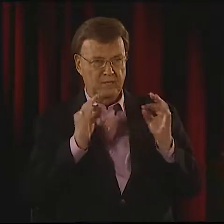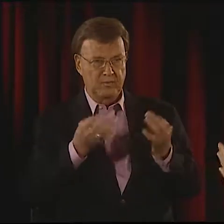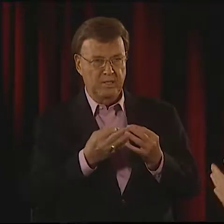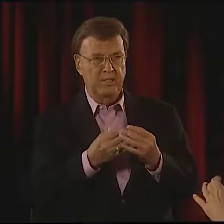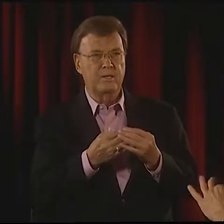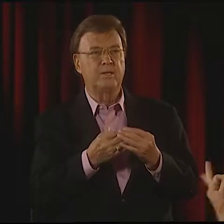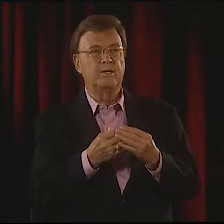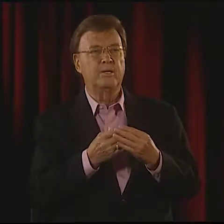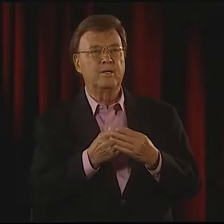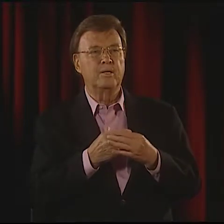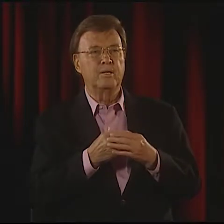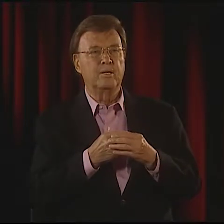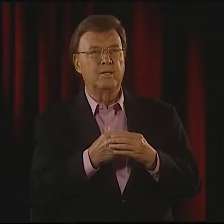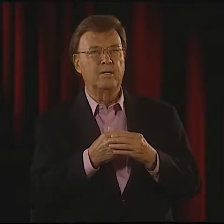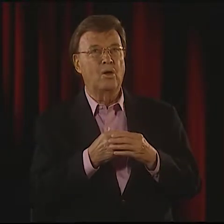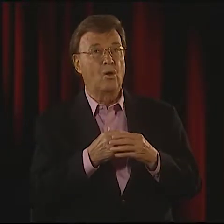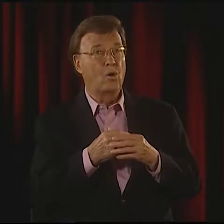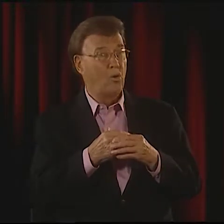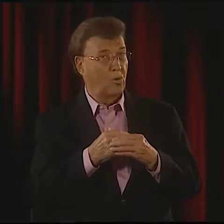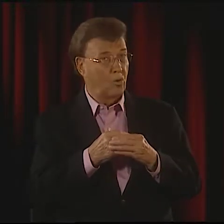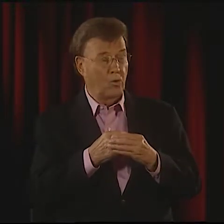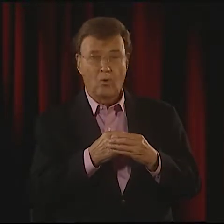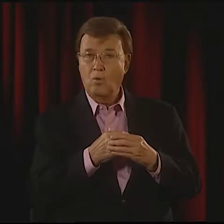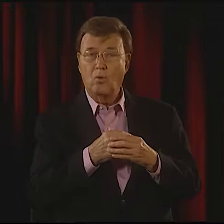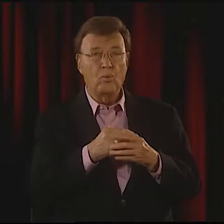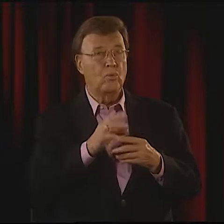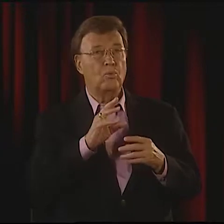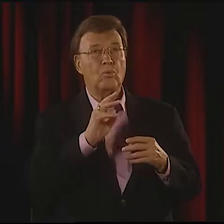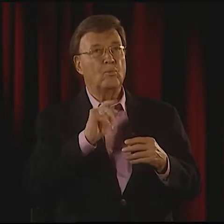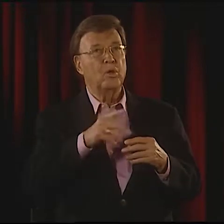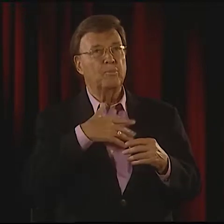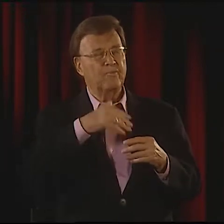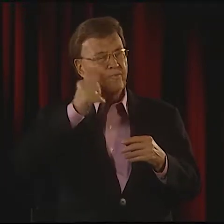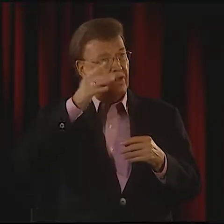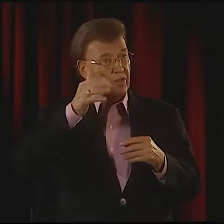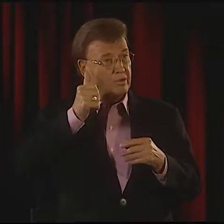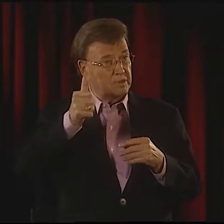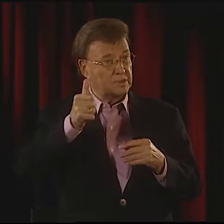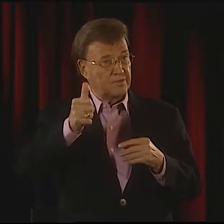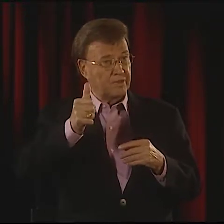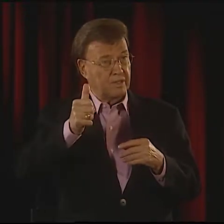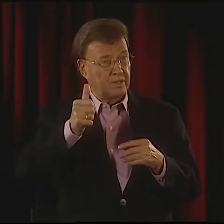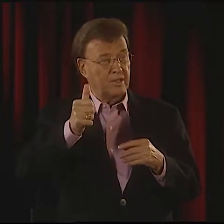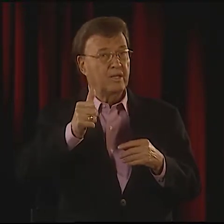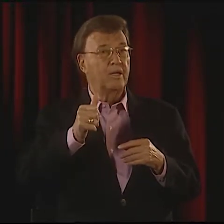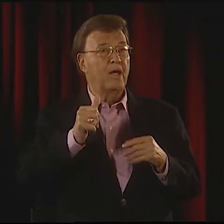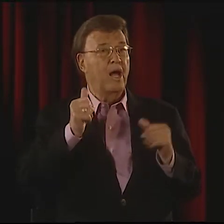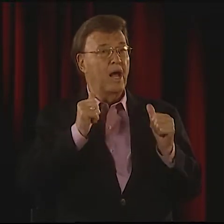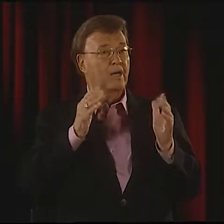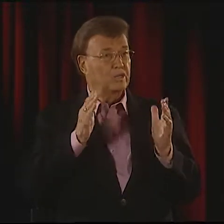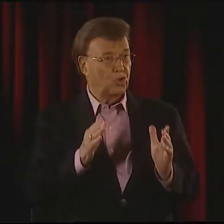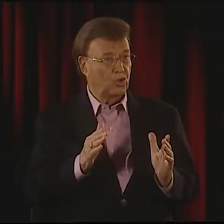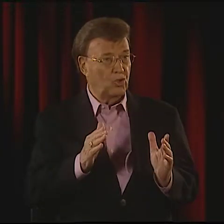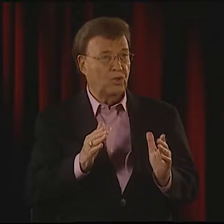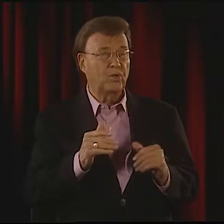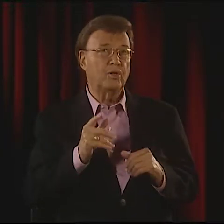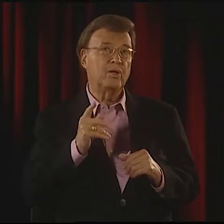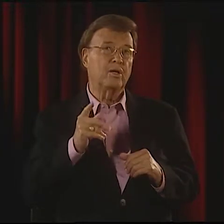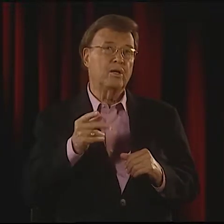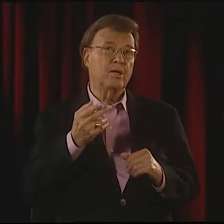OH, YES, FROM FAMILY. WELL, MY FATHER WAS AN ACTOR,